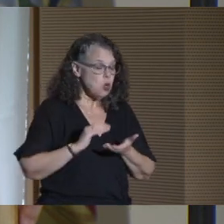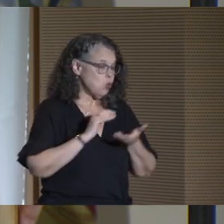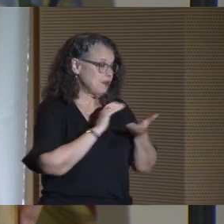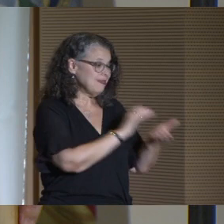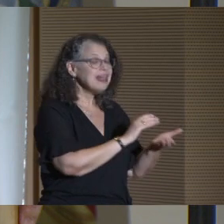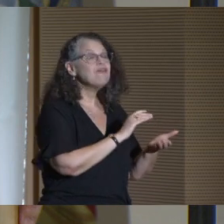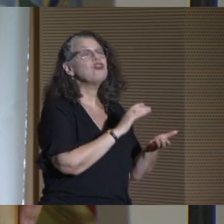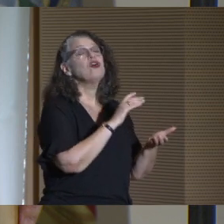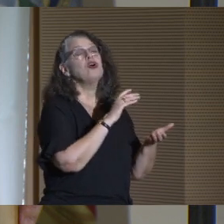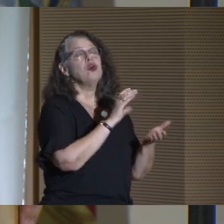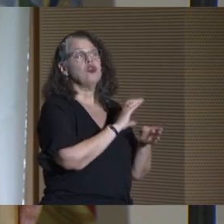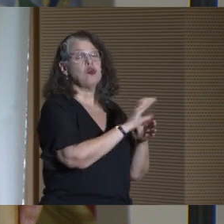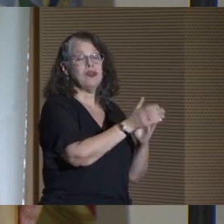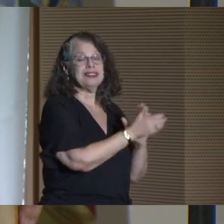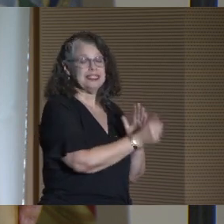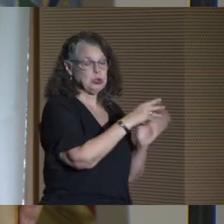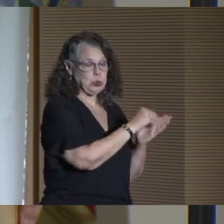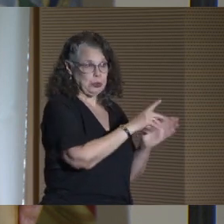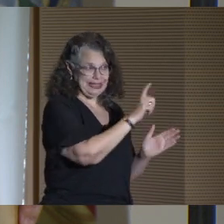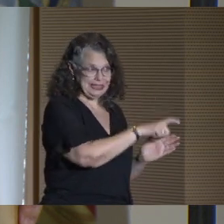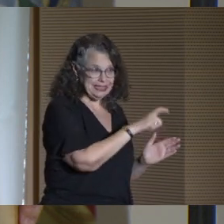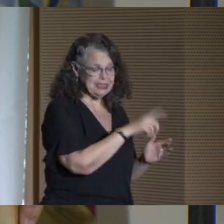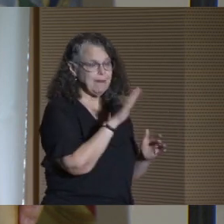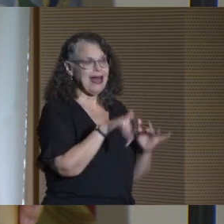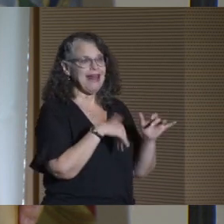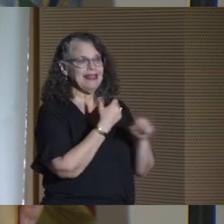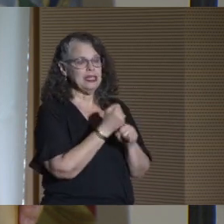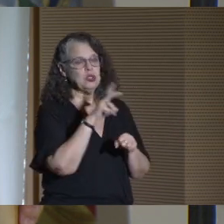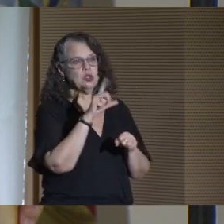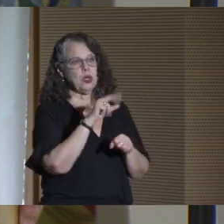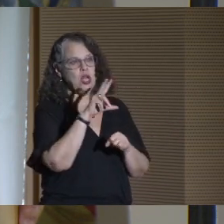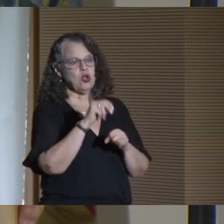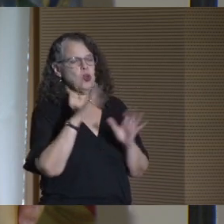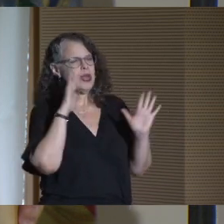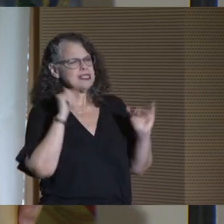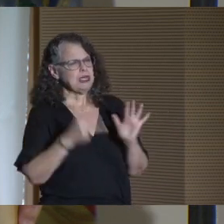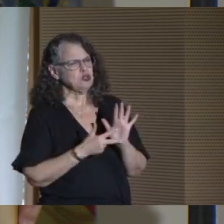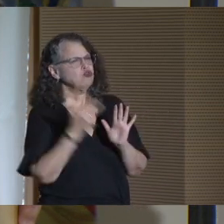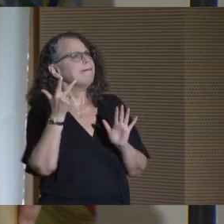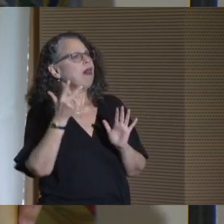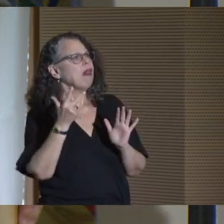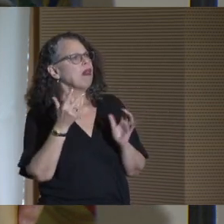the career skills they need. By 2030, we expect to triple the number of students